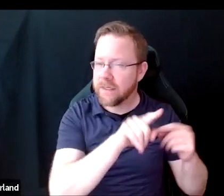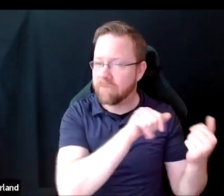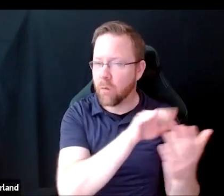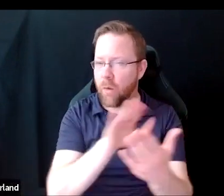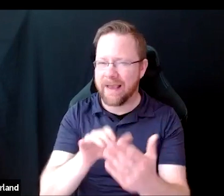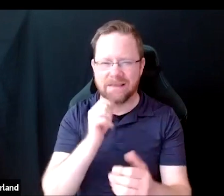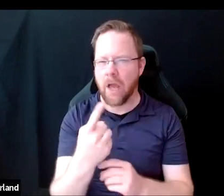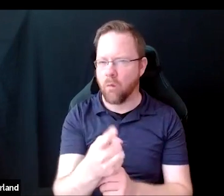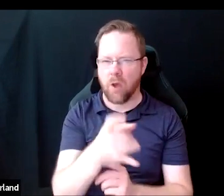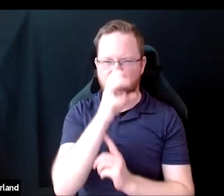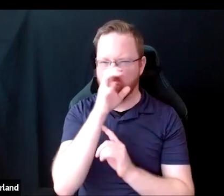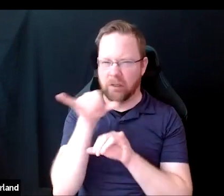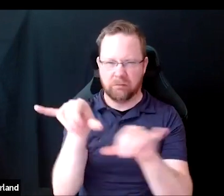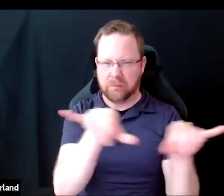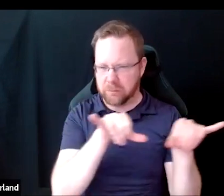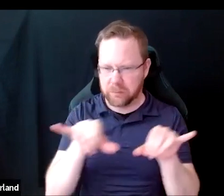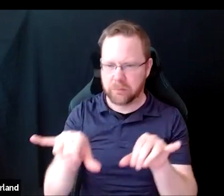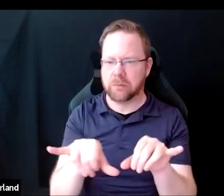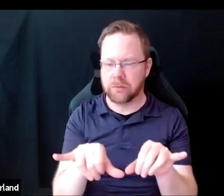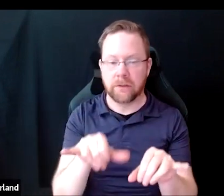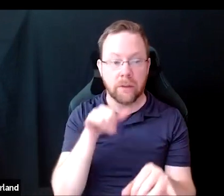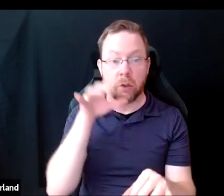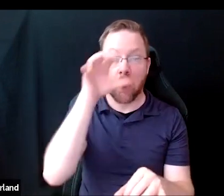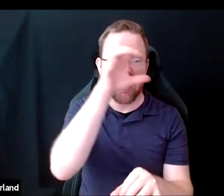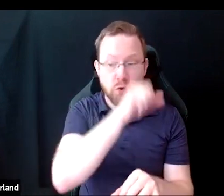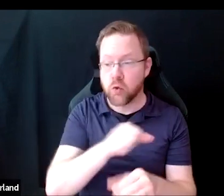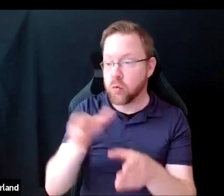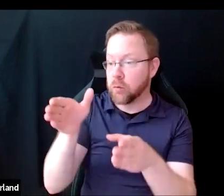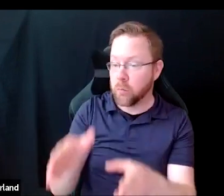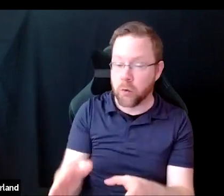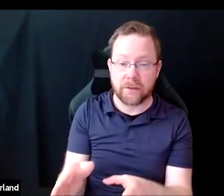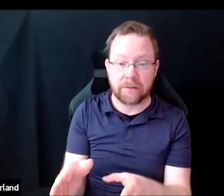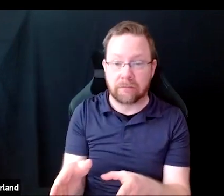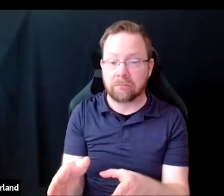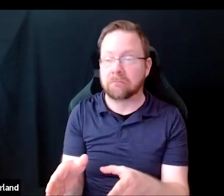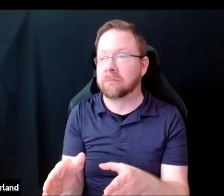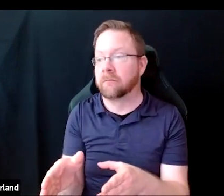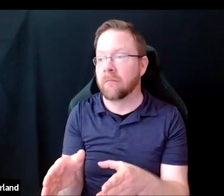It's not assuming that an interviewee has to perform in a certain way